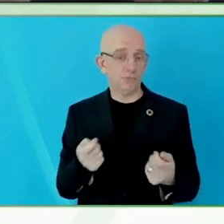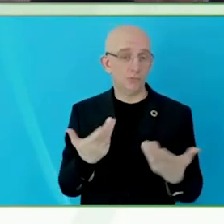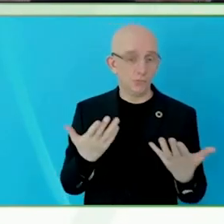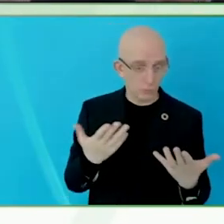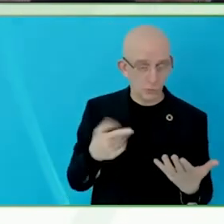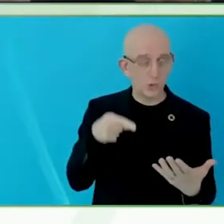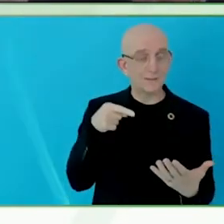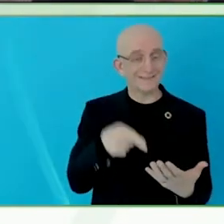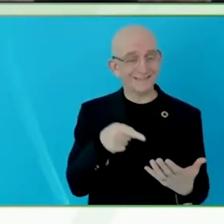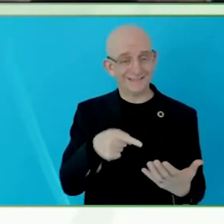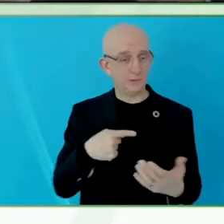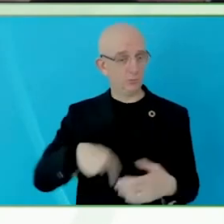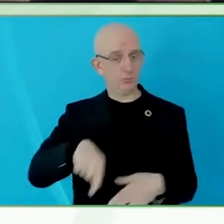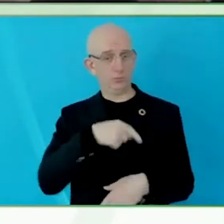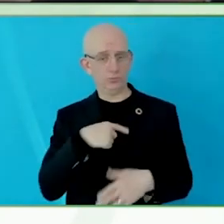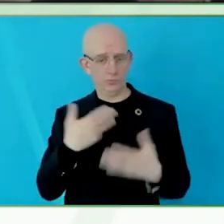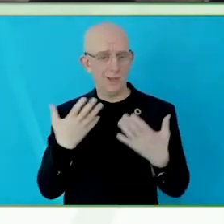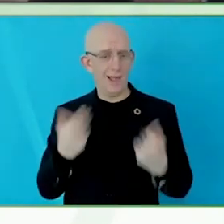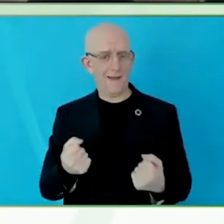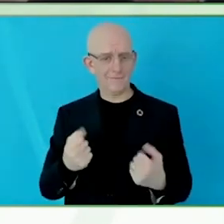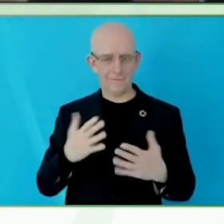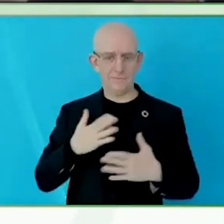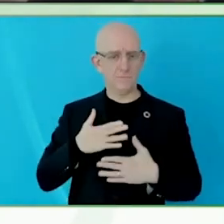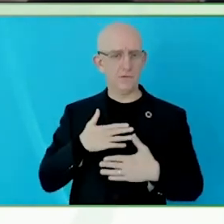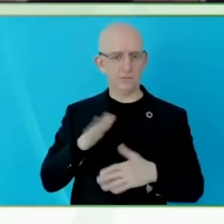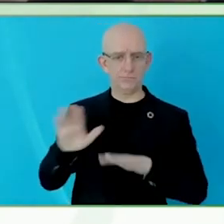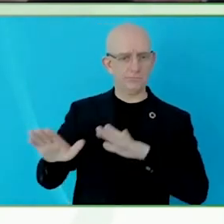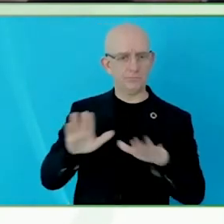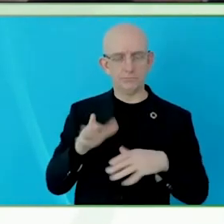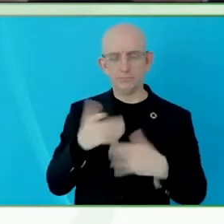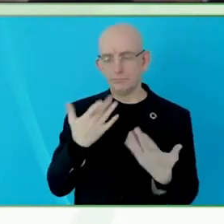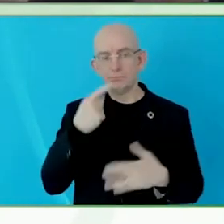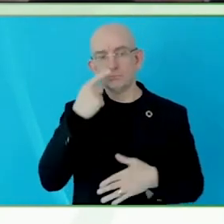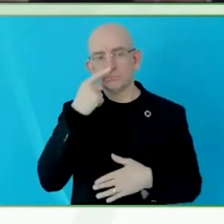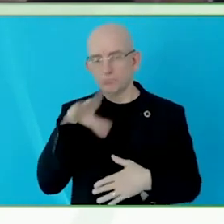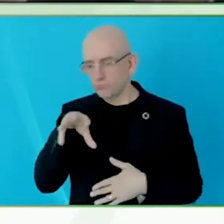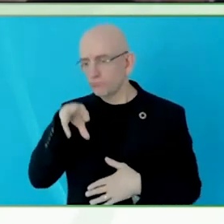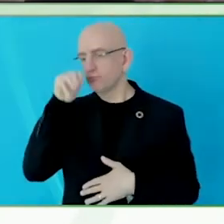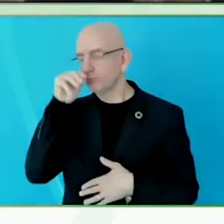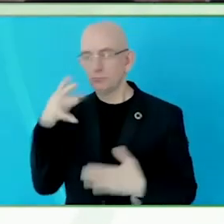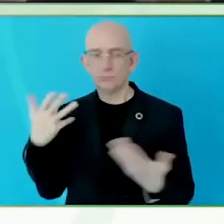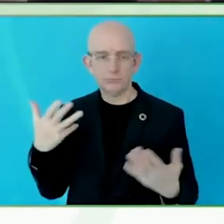our hands, in whatever way we integrate it.